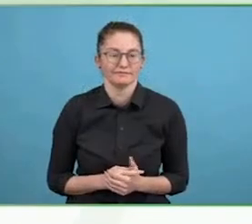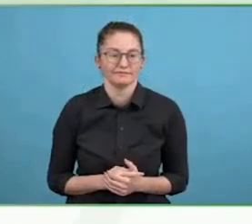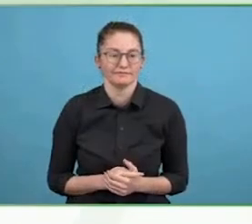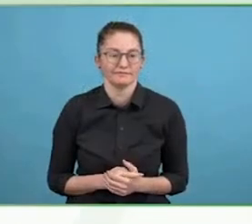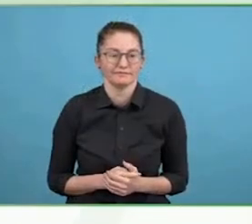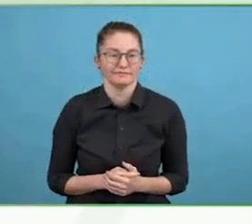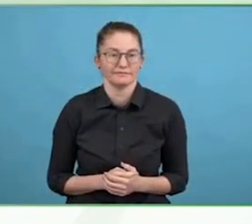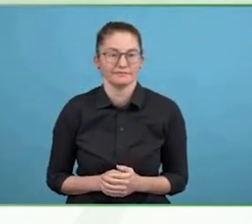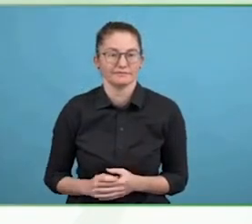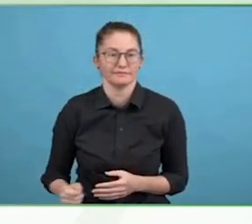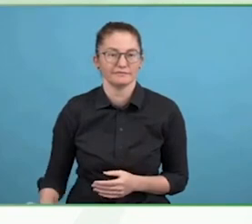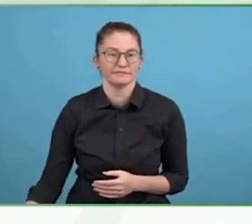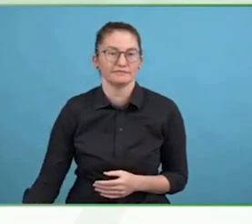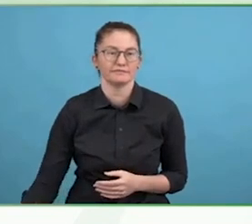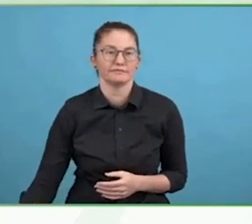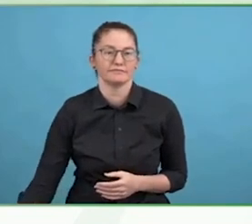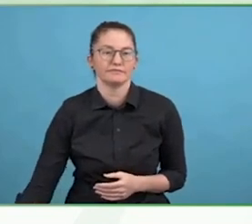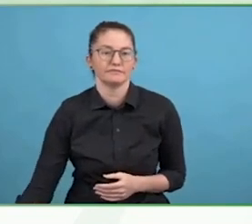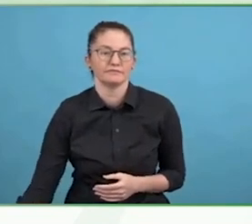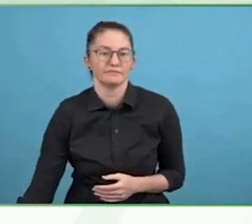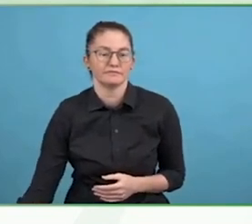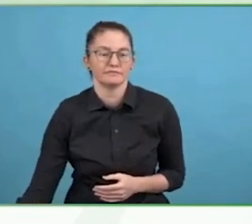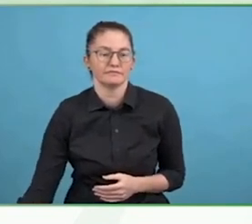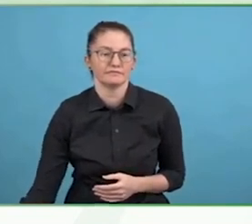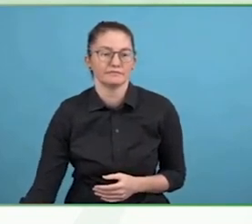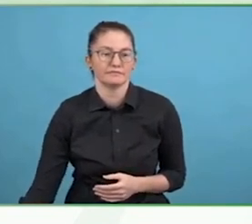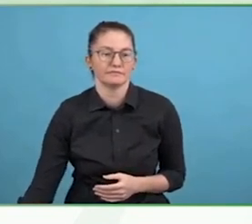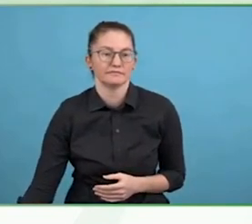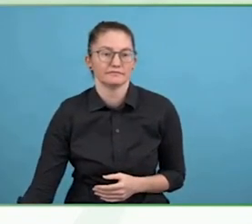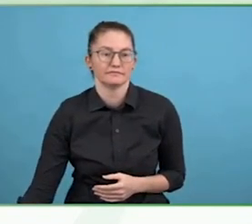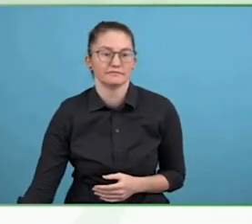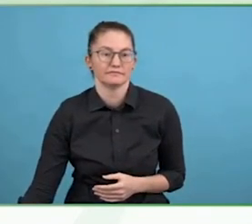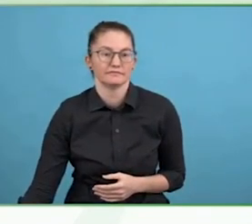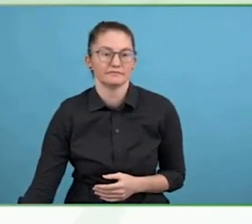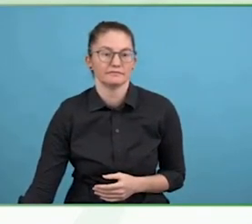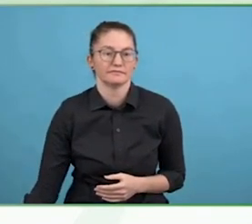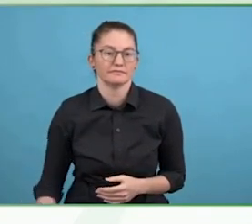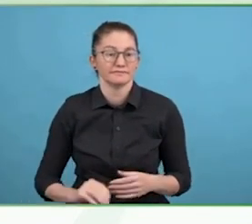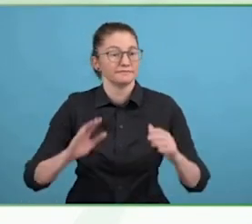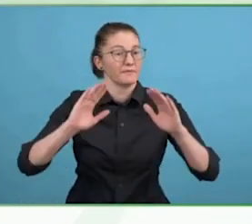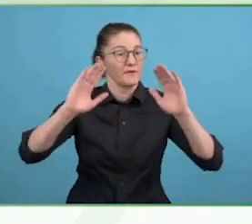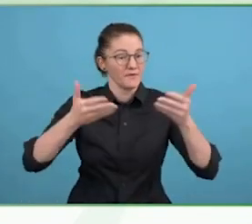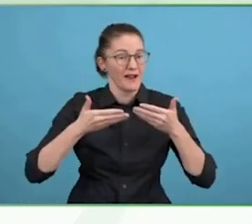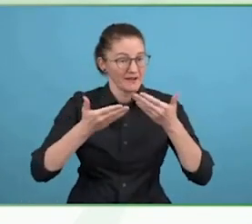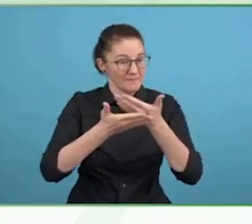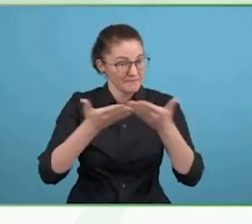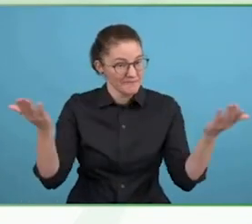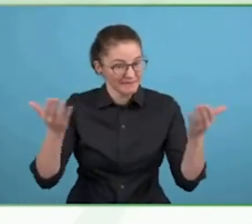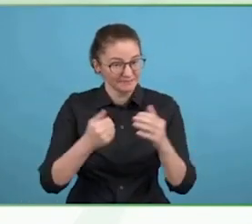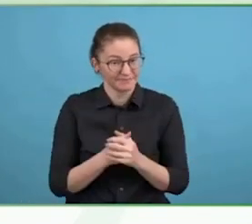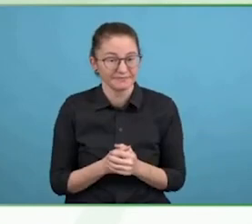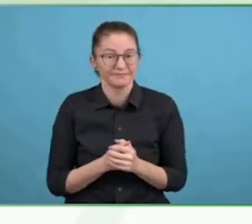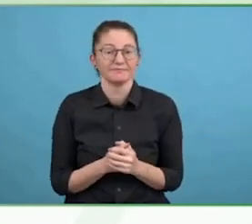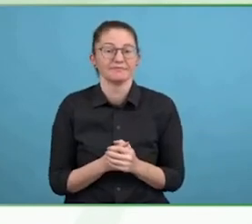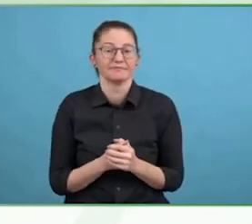tonight, somewhere in the middle, we are excited you have joined us for this conversation about the future of C-Suite leadership.